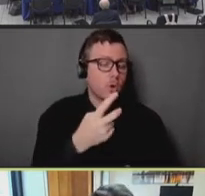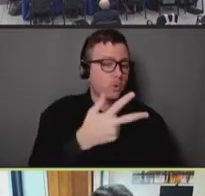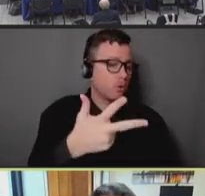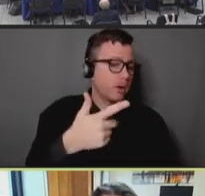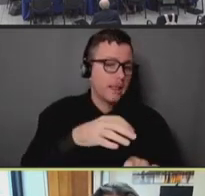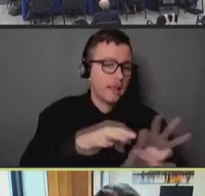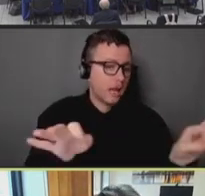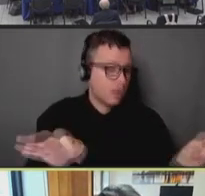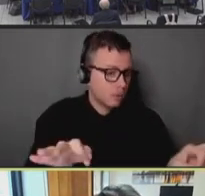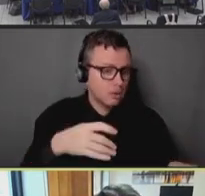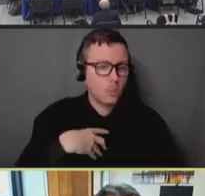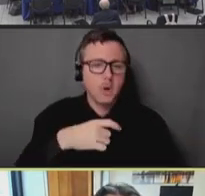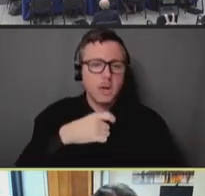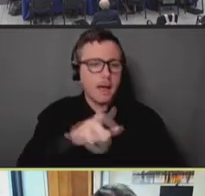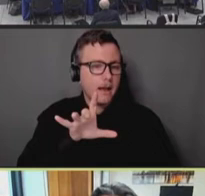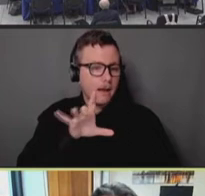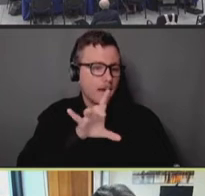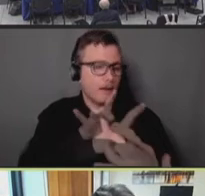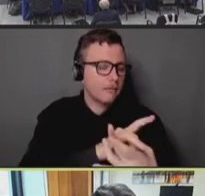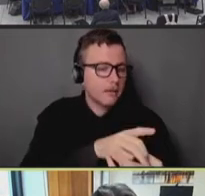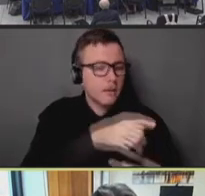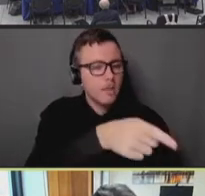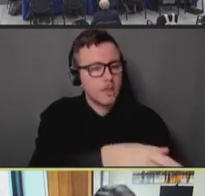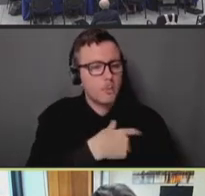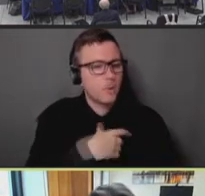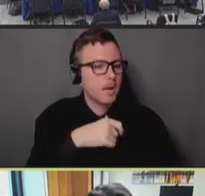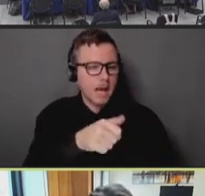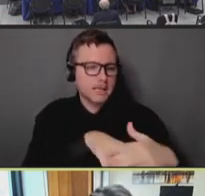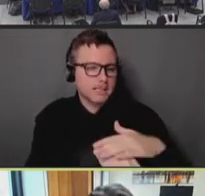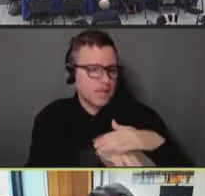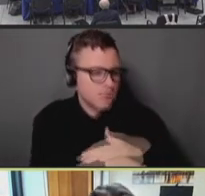we're not bringing information and access and resources to them,